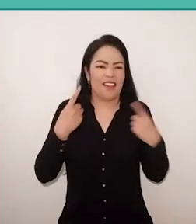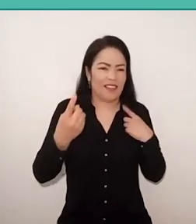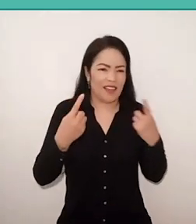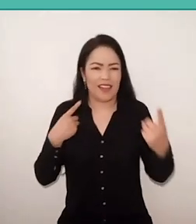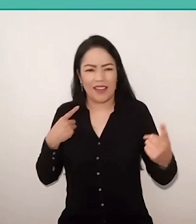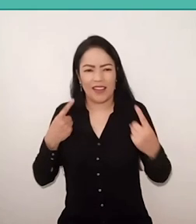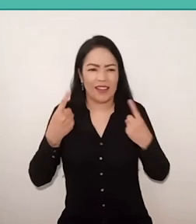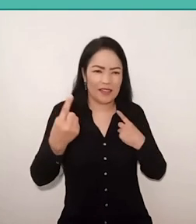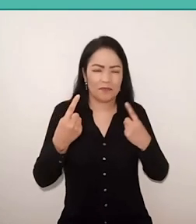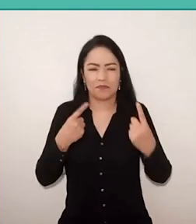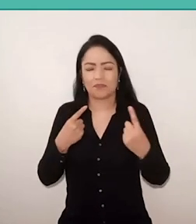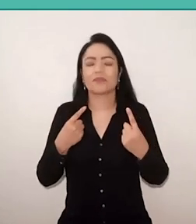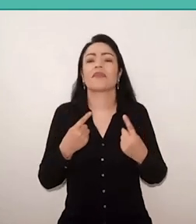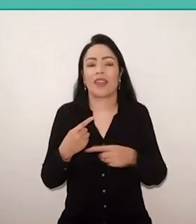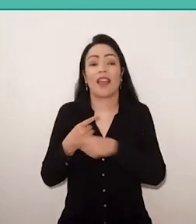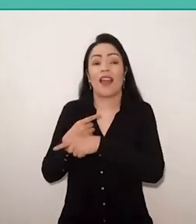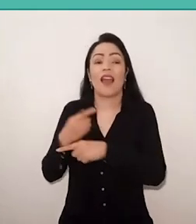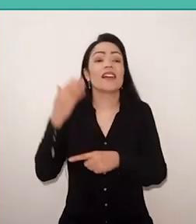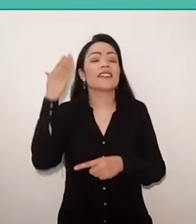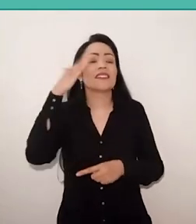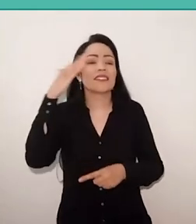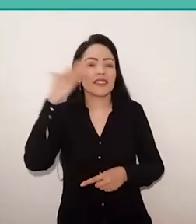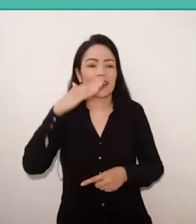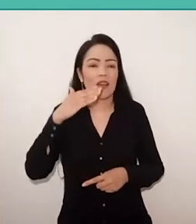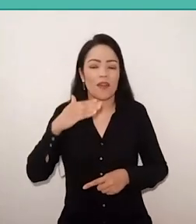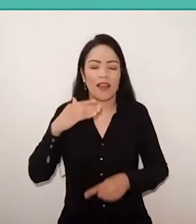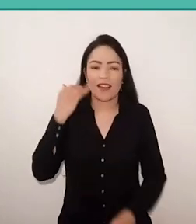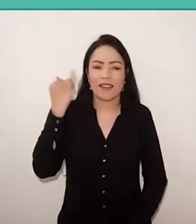they understand how important it is